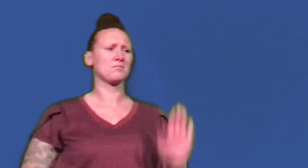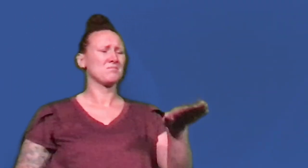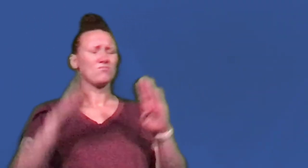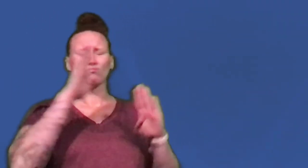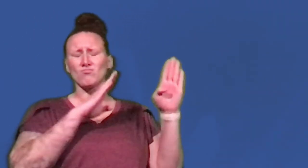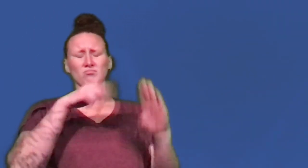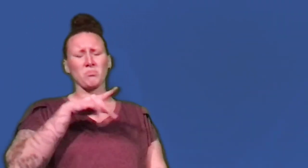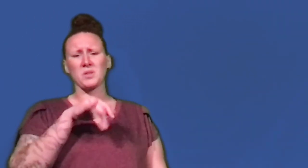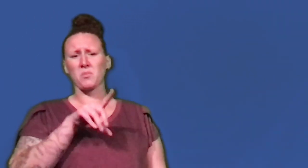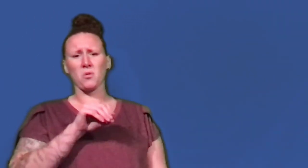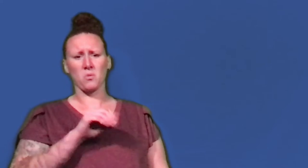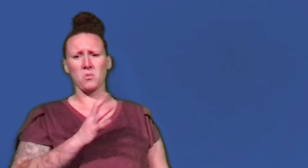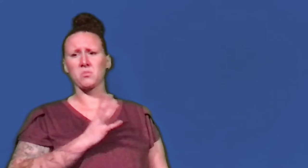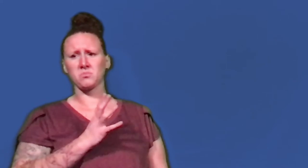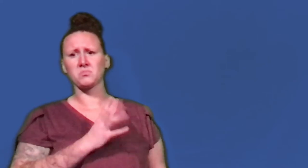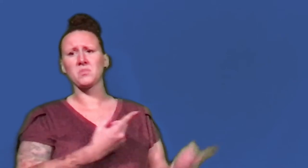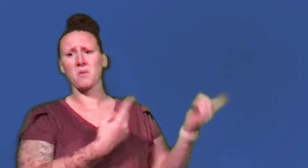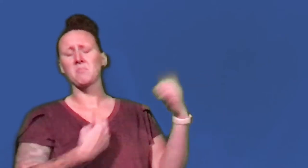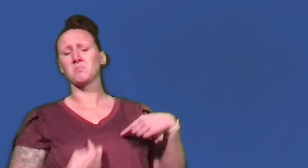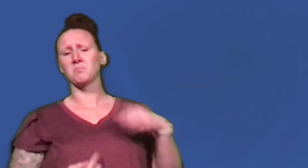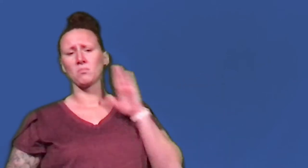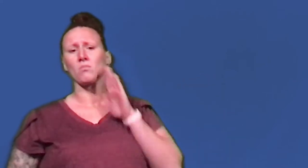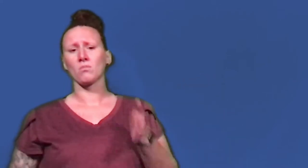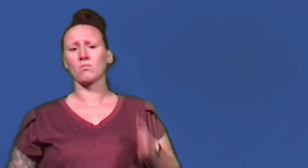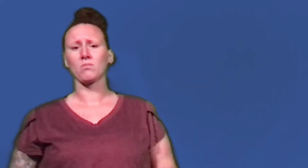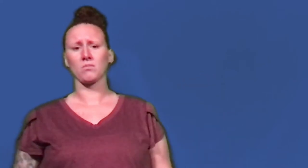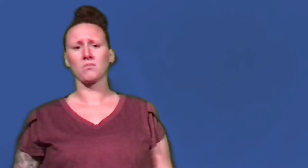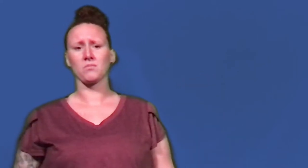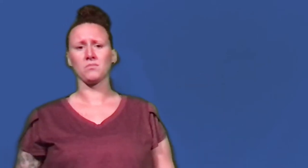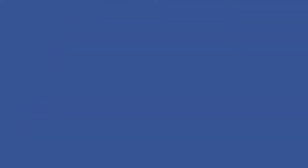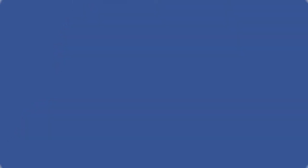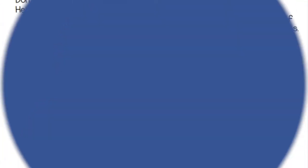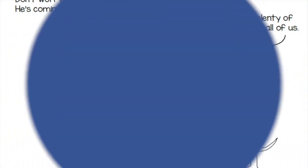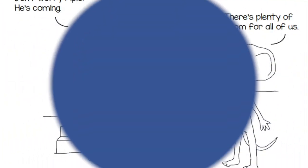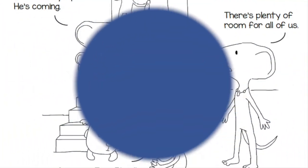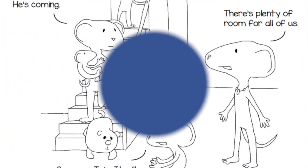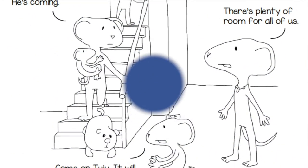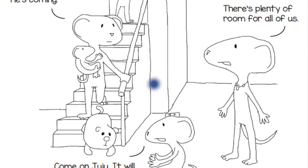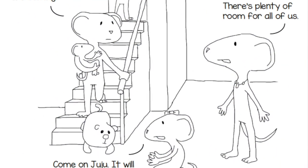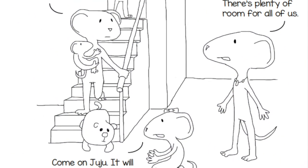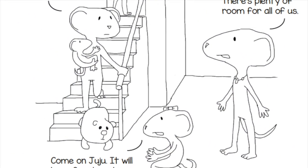Don't worry Piplo. He's coming.